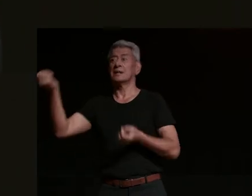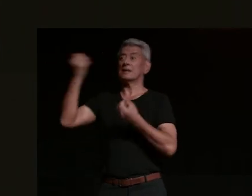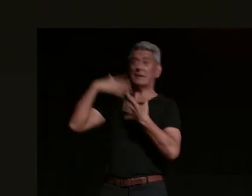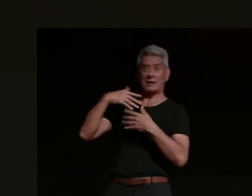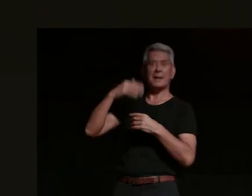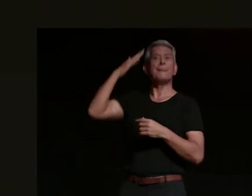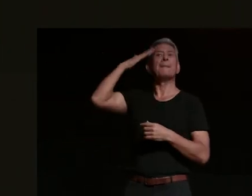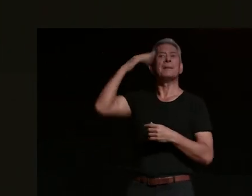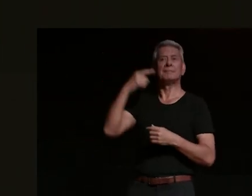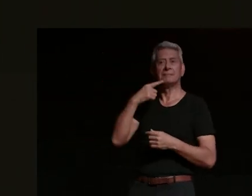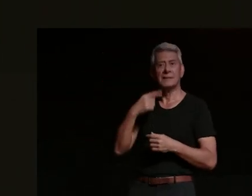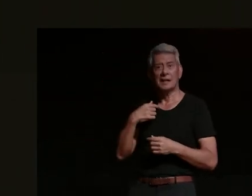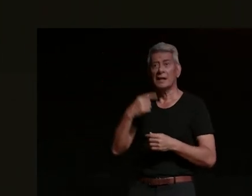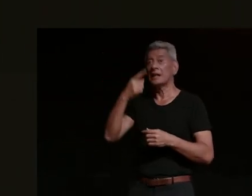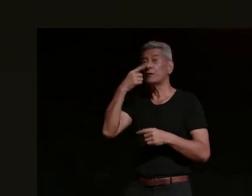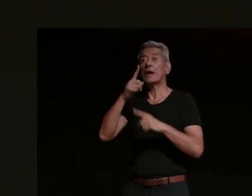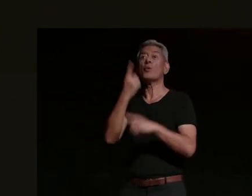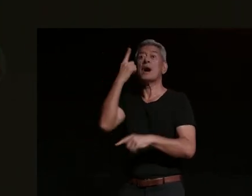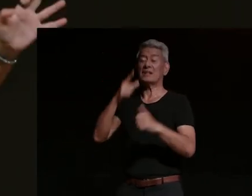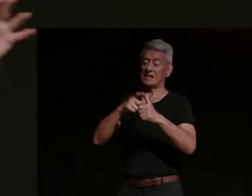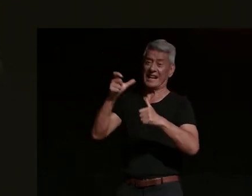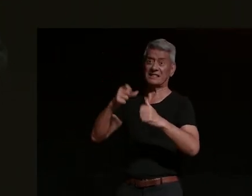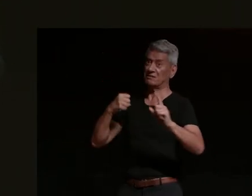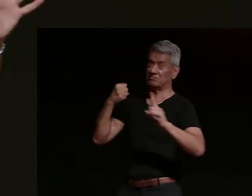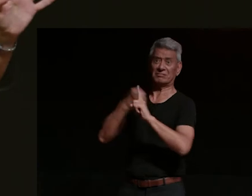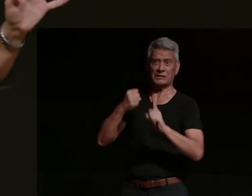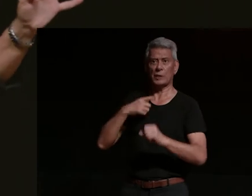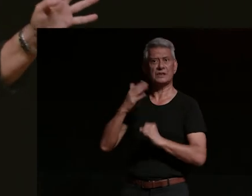and you will never ever ride that bike again she said you'll see injuries that you just it'll just